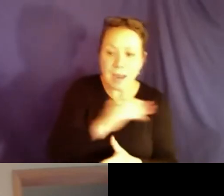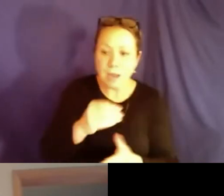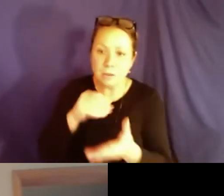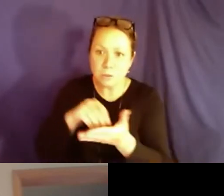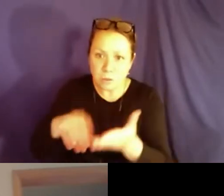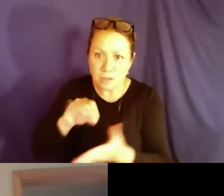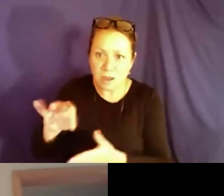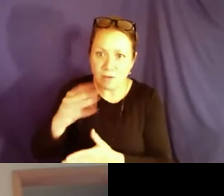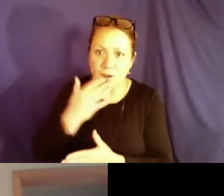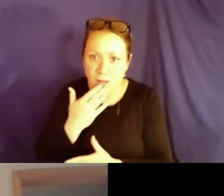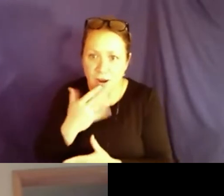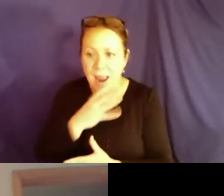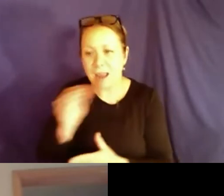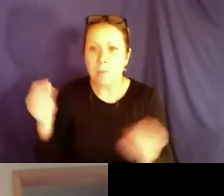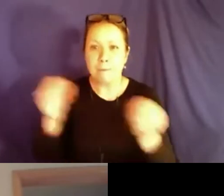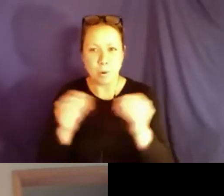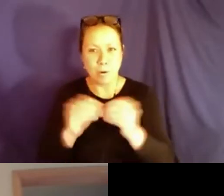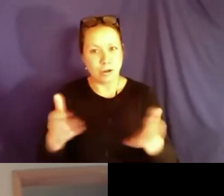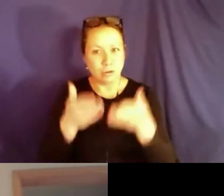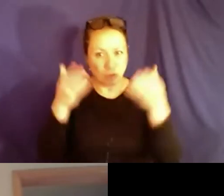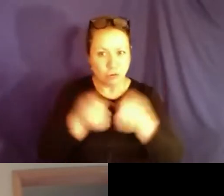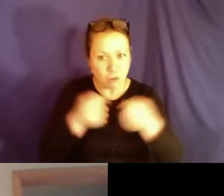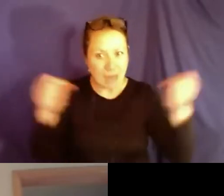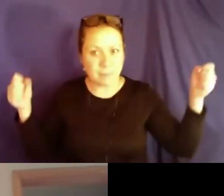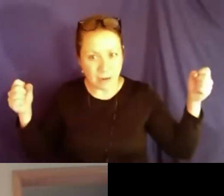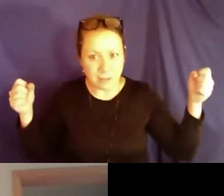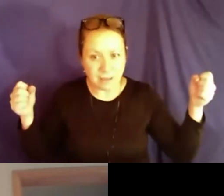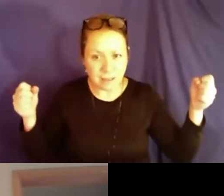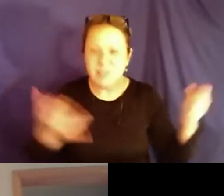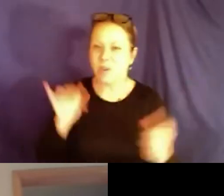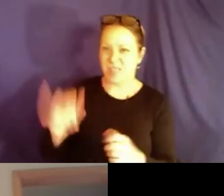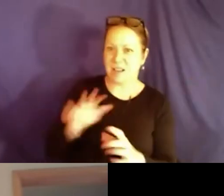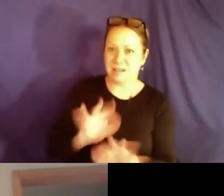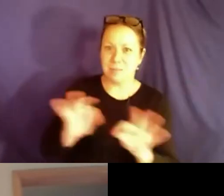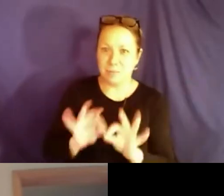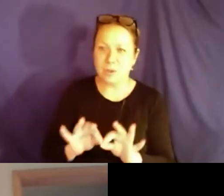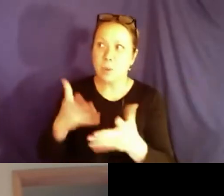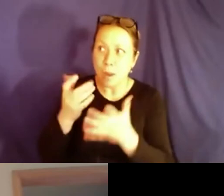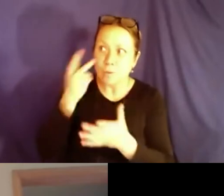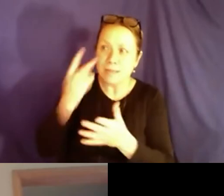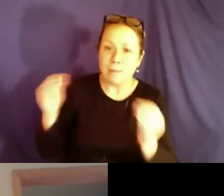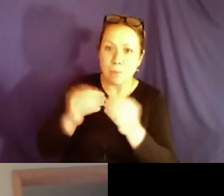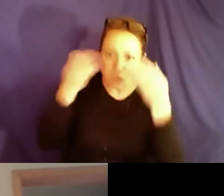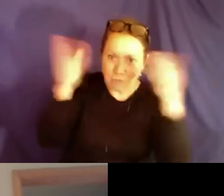is really supporting students with disabilities and students of color and, yeah, someone said more